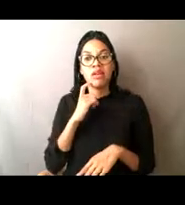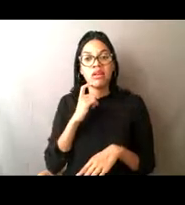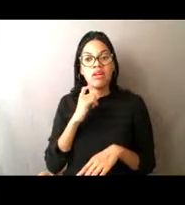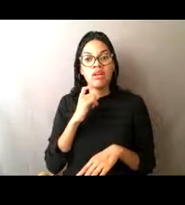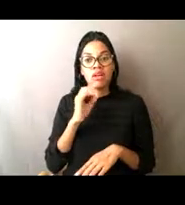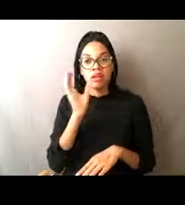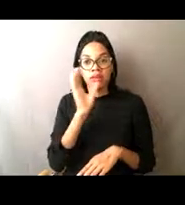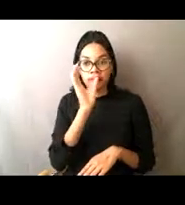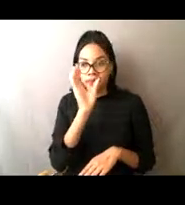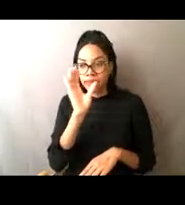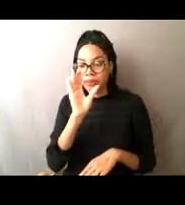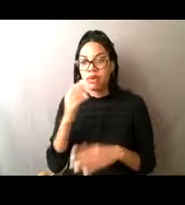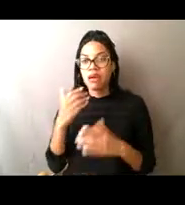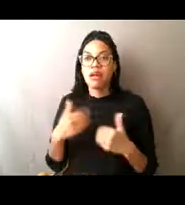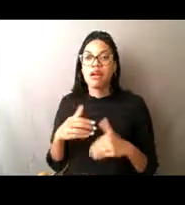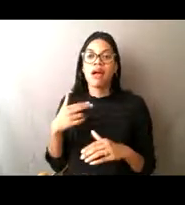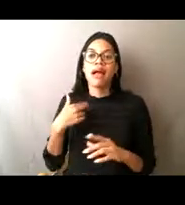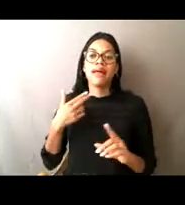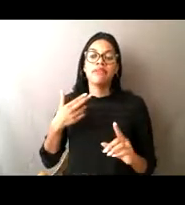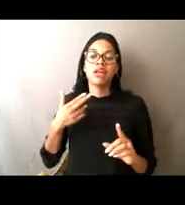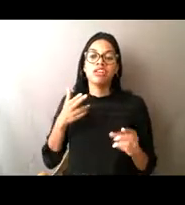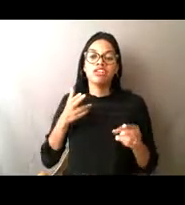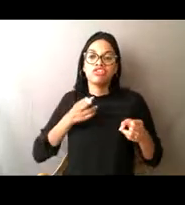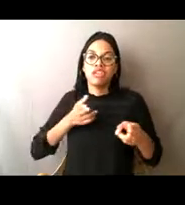We had rewards offered for people to give us information.